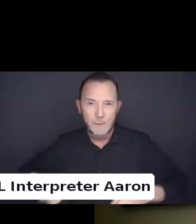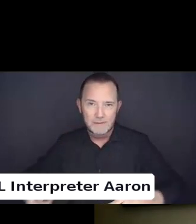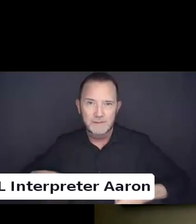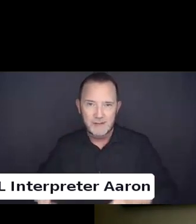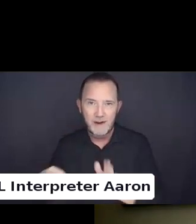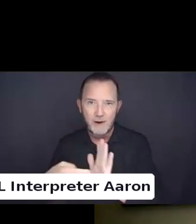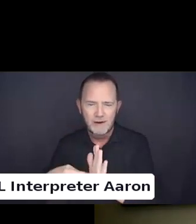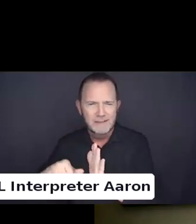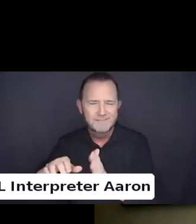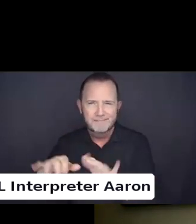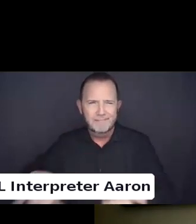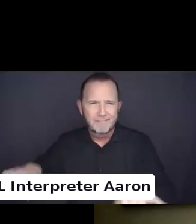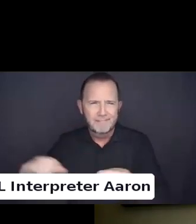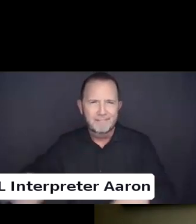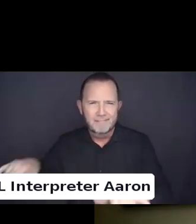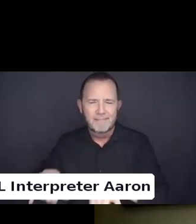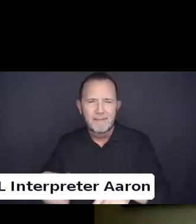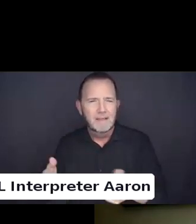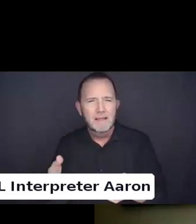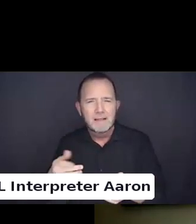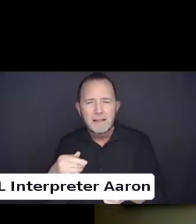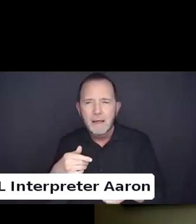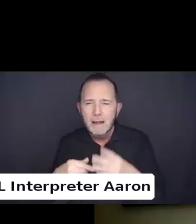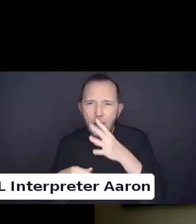And intellectual development disabilities.